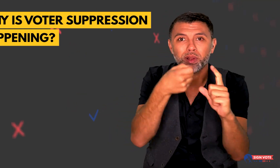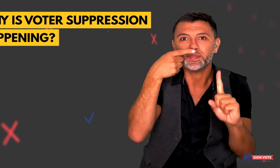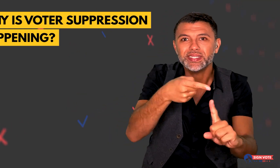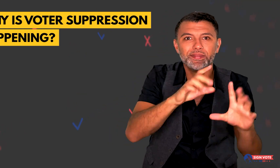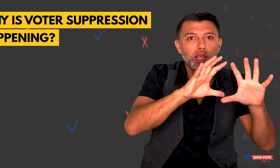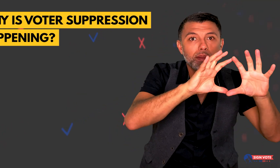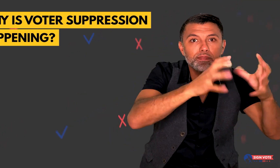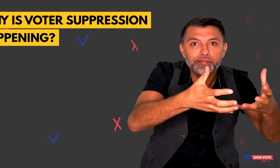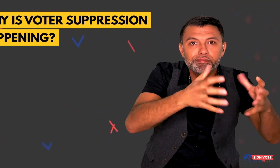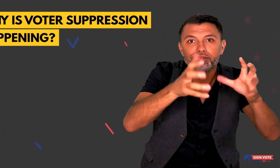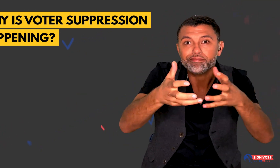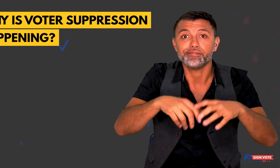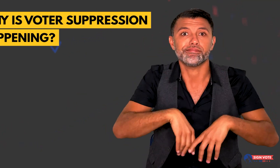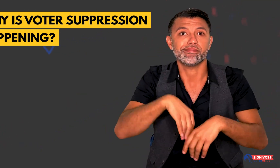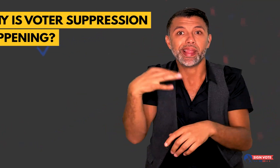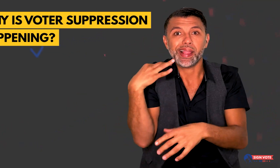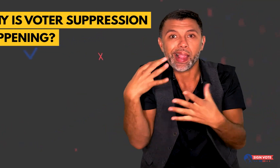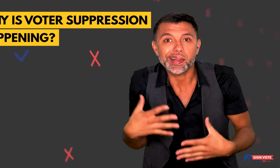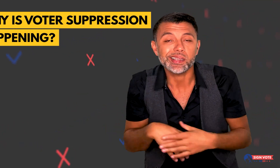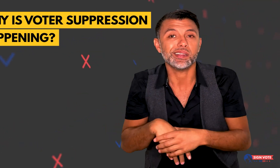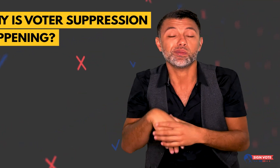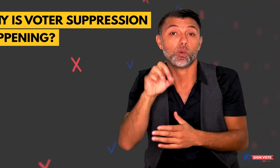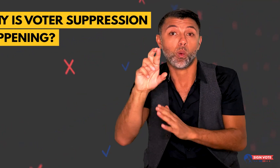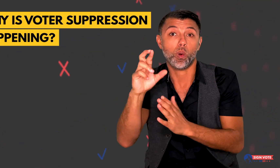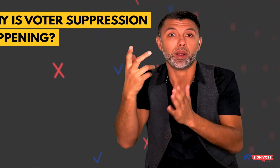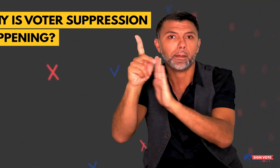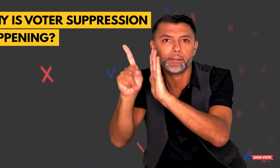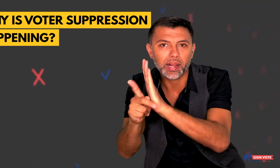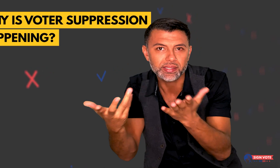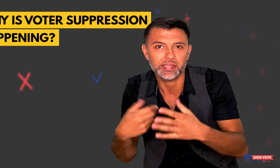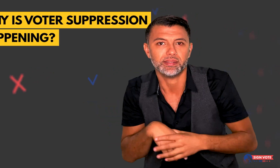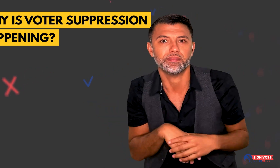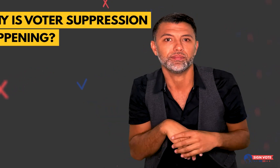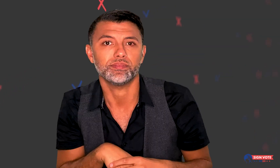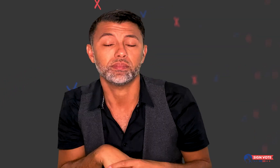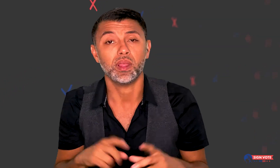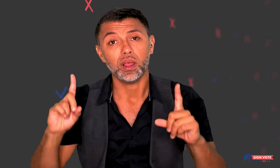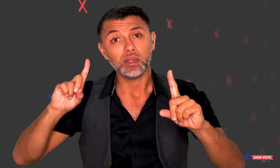of a specific party, candidate, or policy.